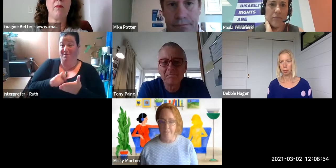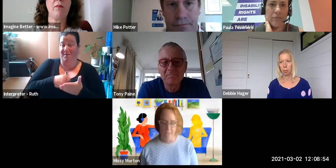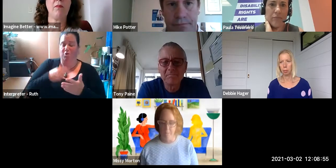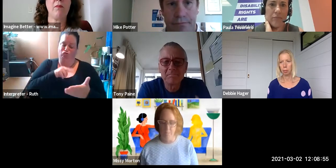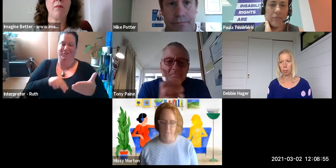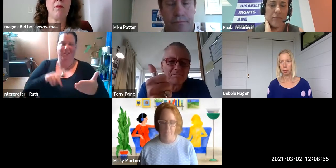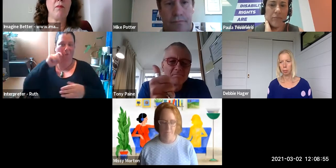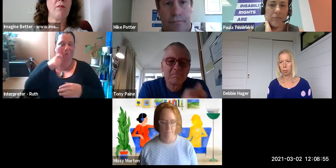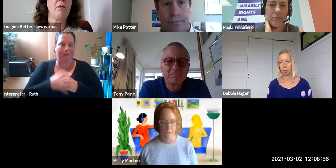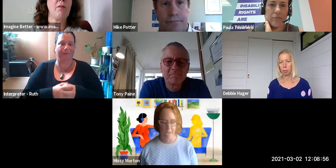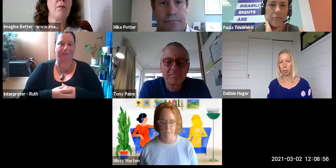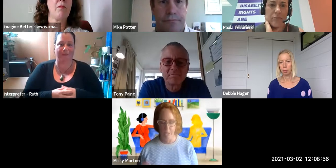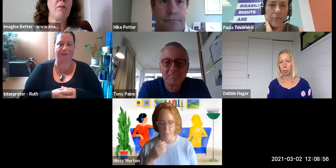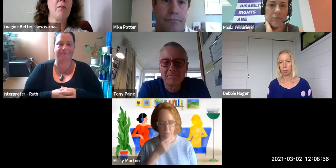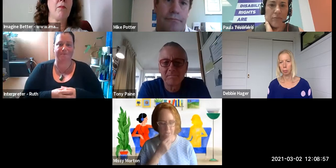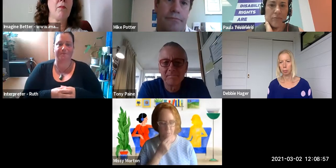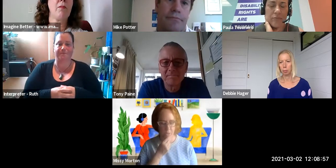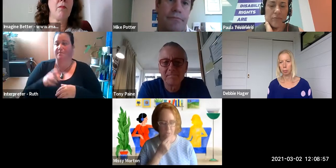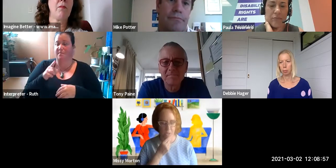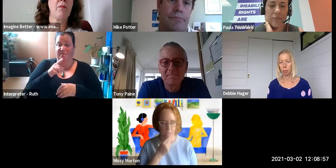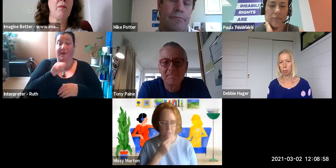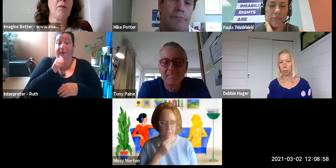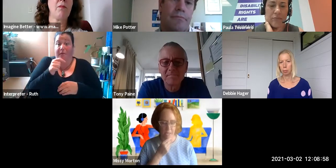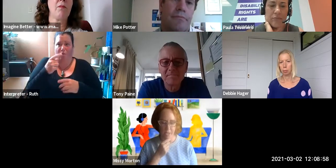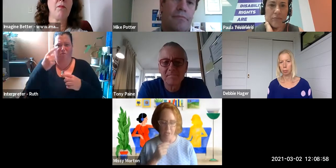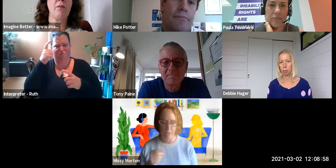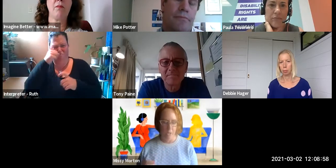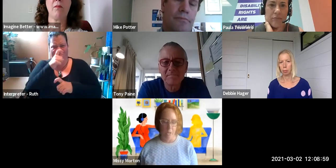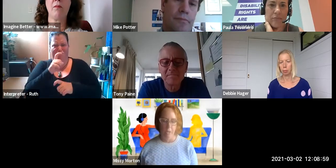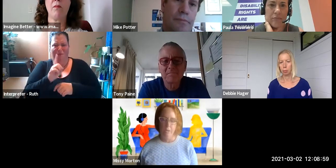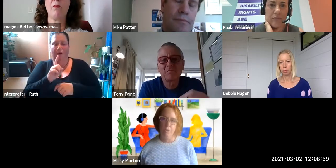then you can ask me to clarify something if you think I need to.